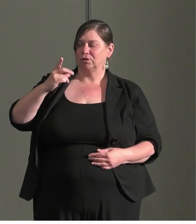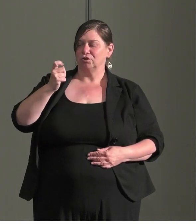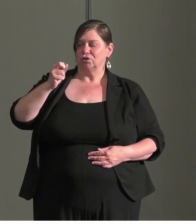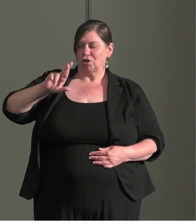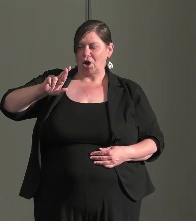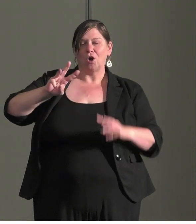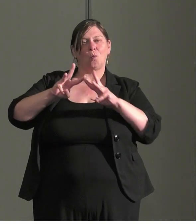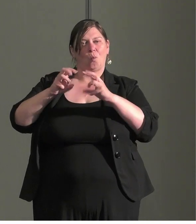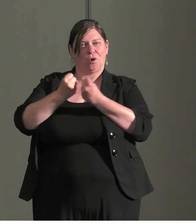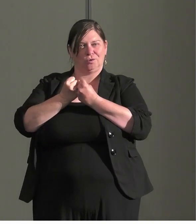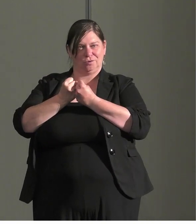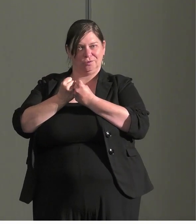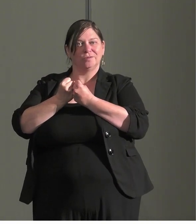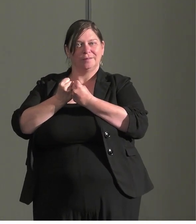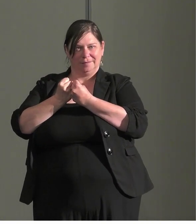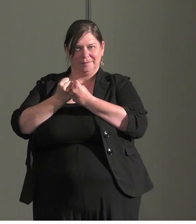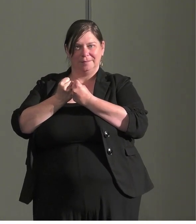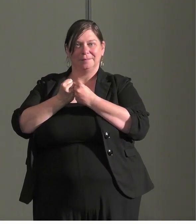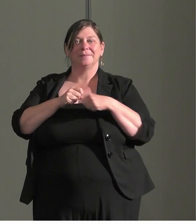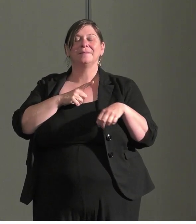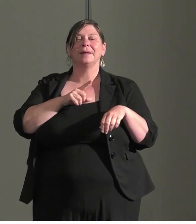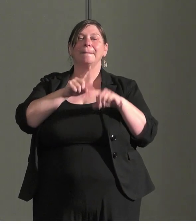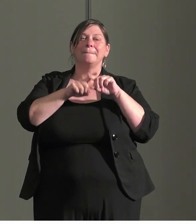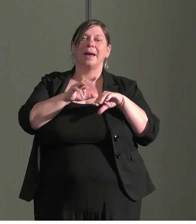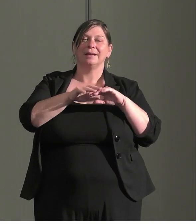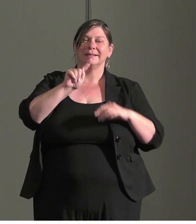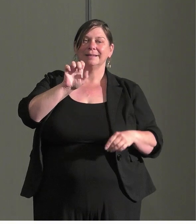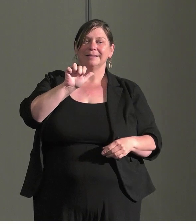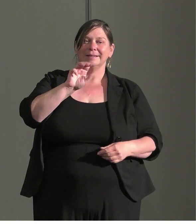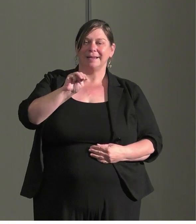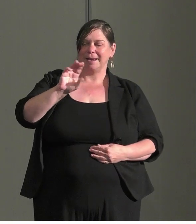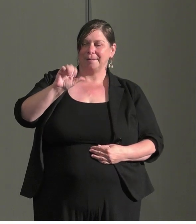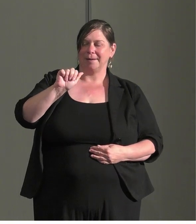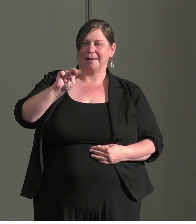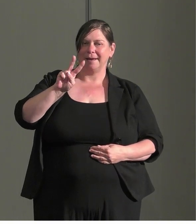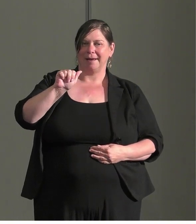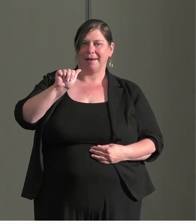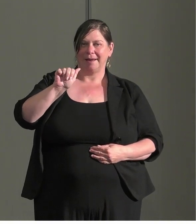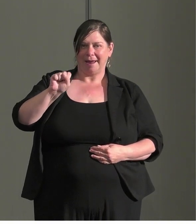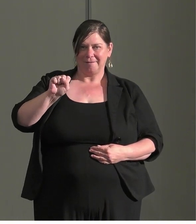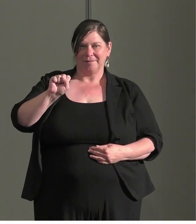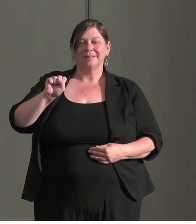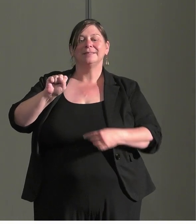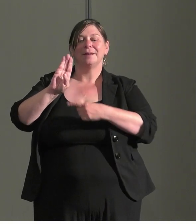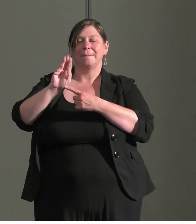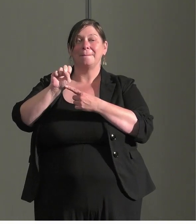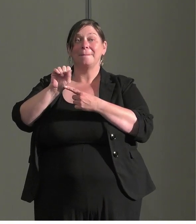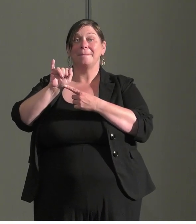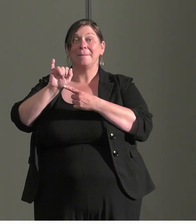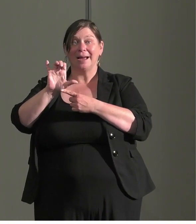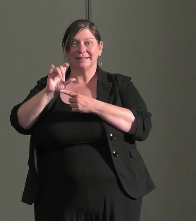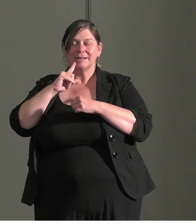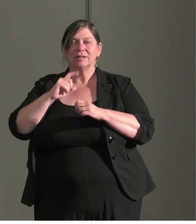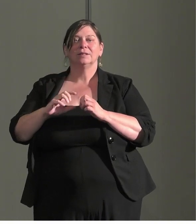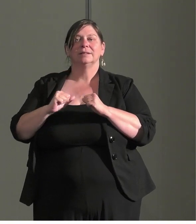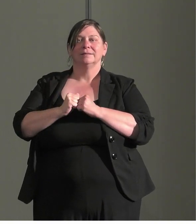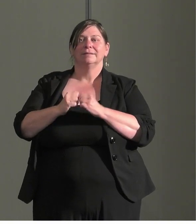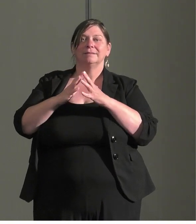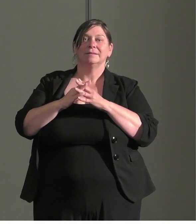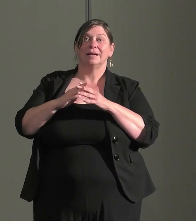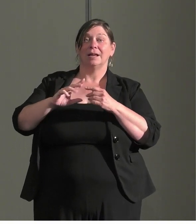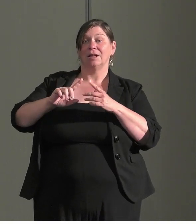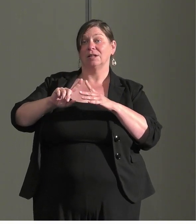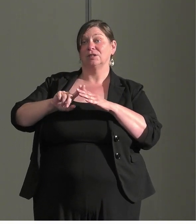is based on the team campus basic that kicks off projects with a common vision.